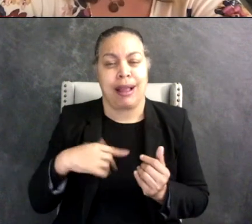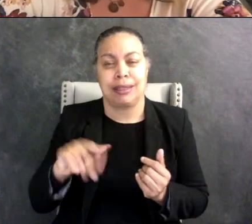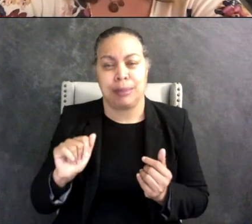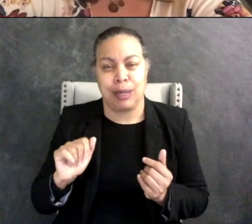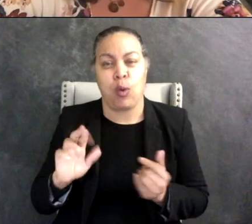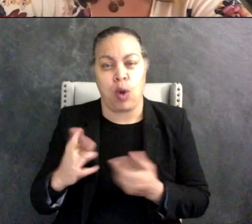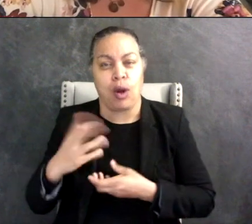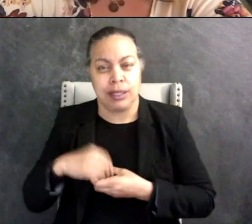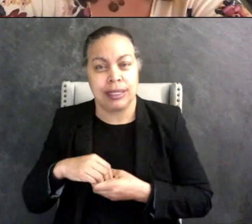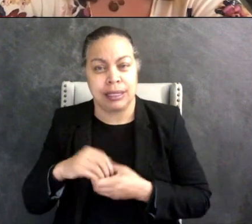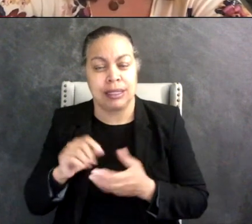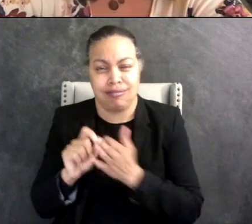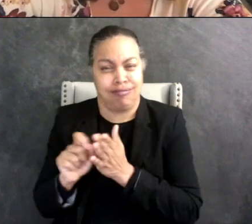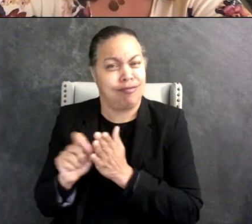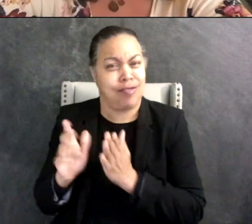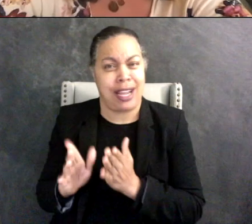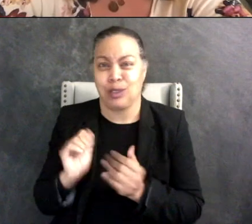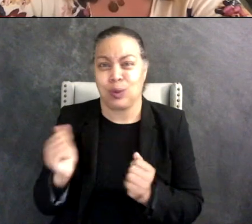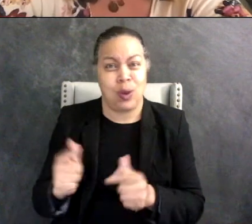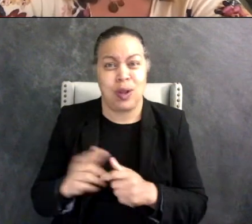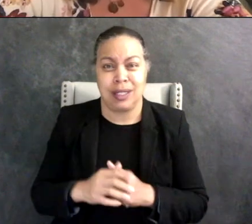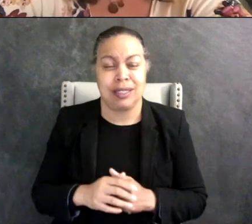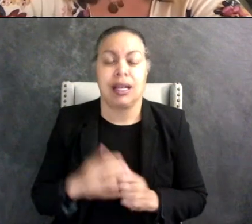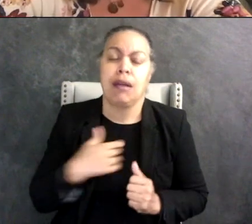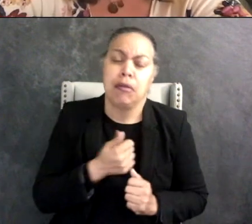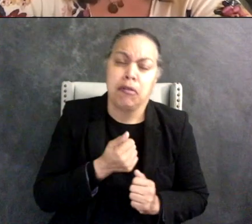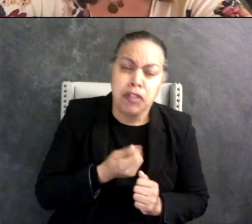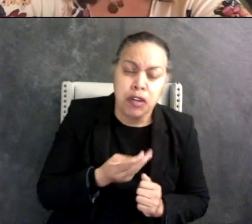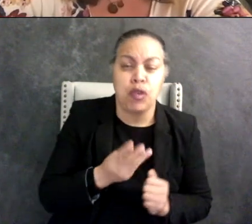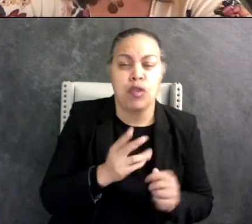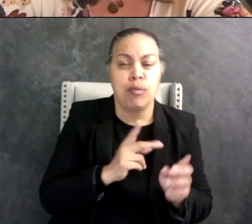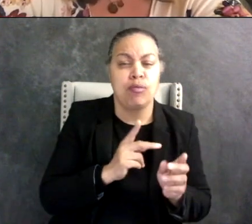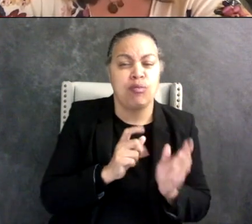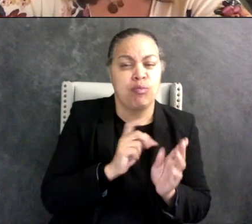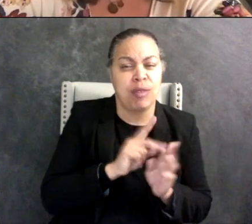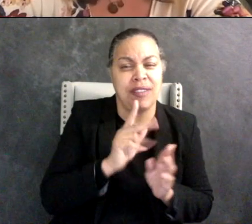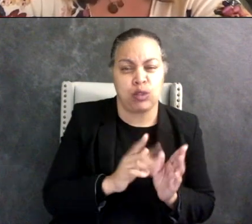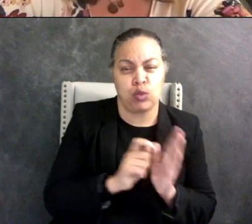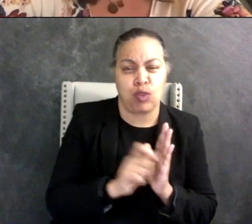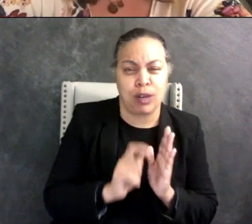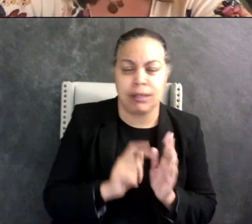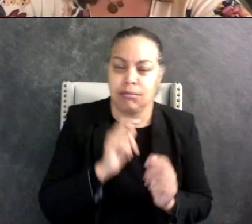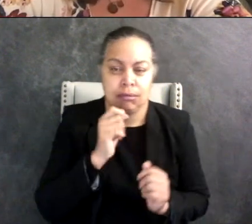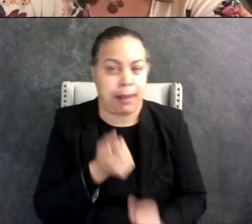and we have a few books by professionals but not many. The majority of our books are like